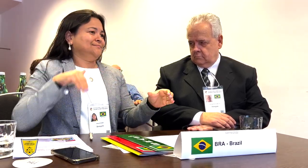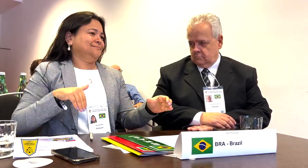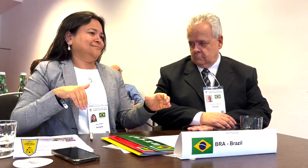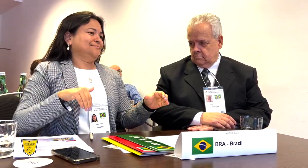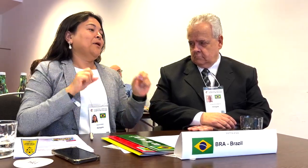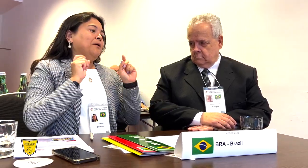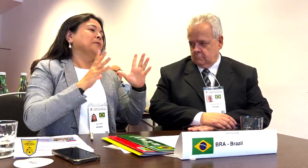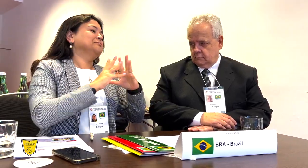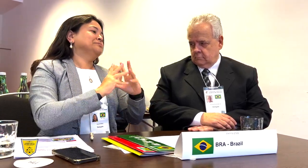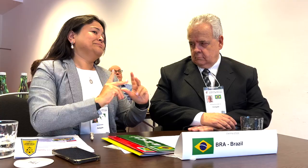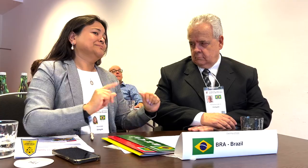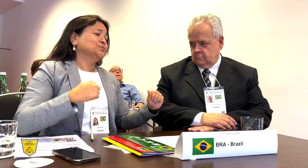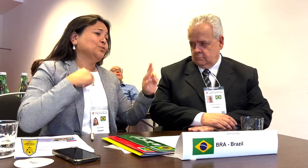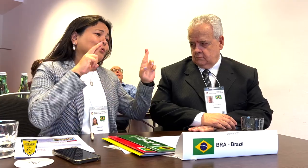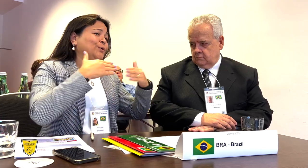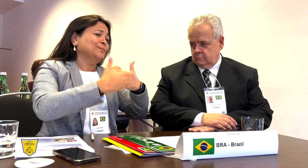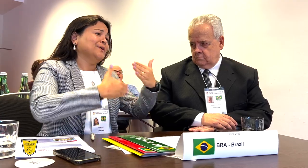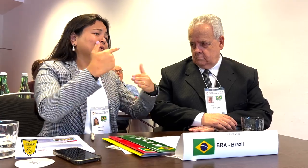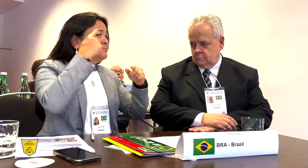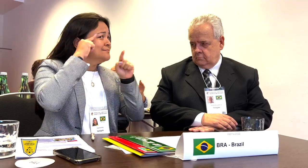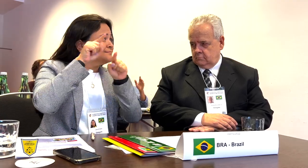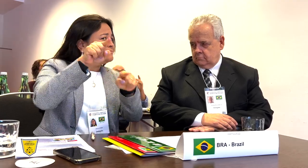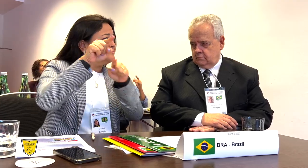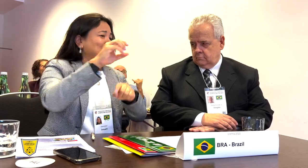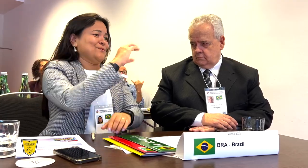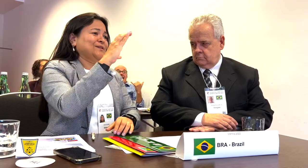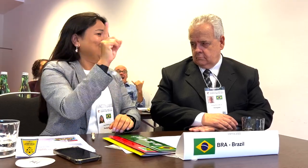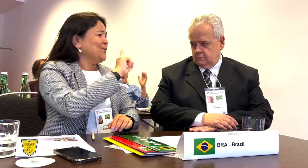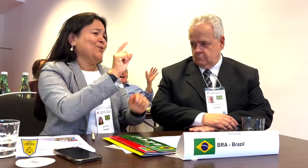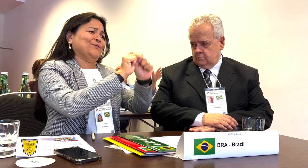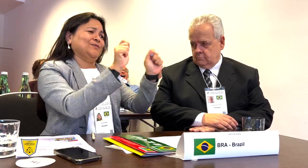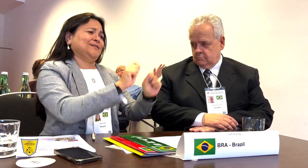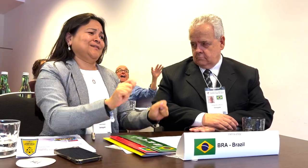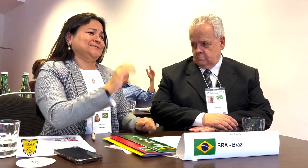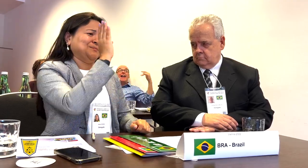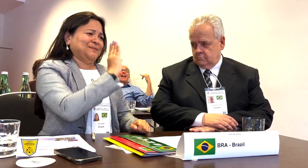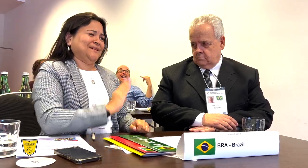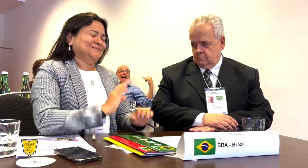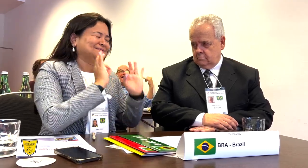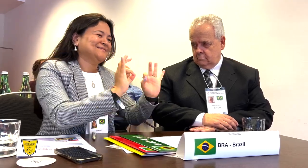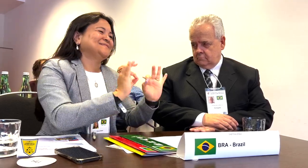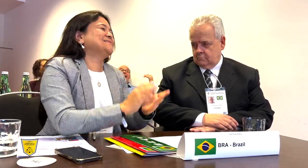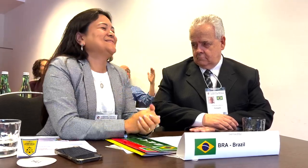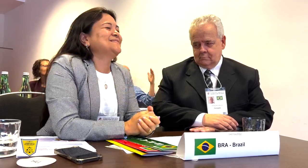Now, they understand that and they are working with OC in Caxias do Sul and not with Brazil Sports Federation.